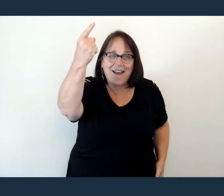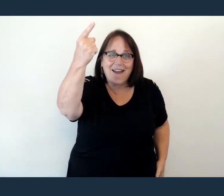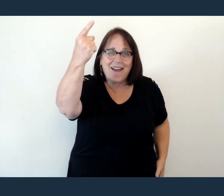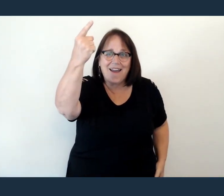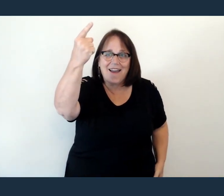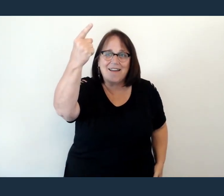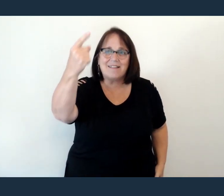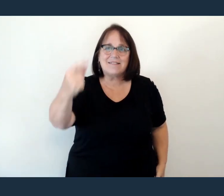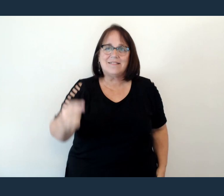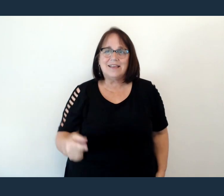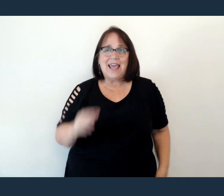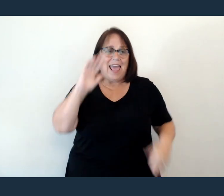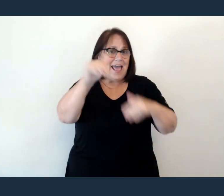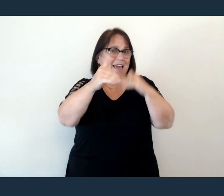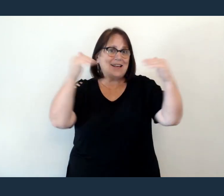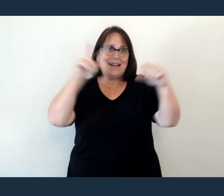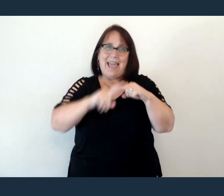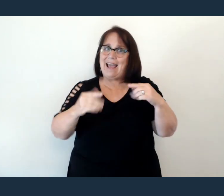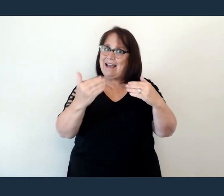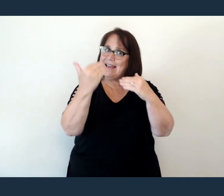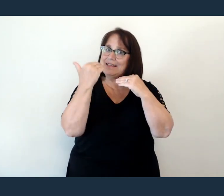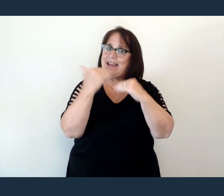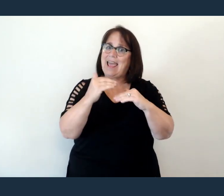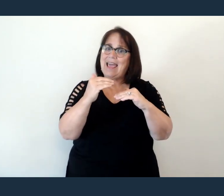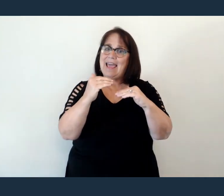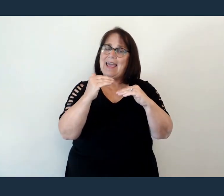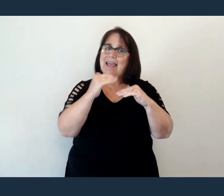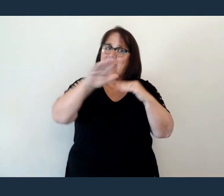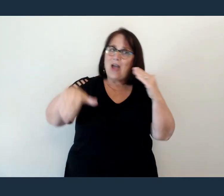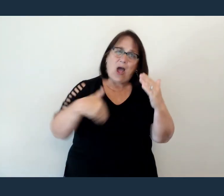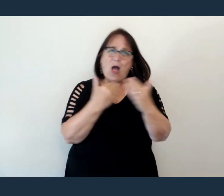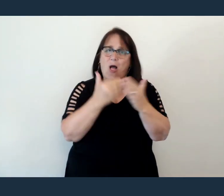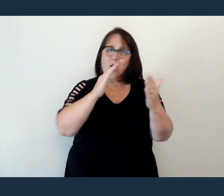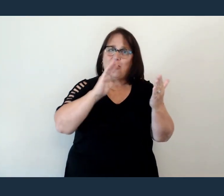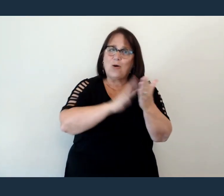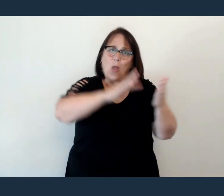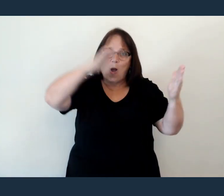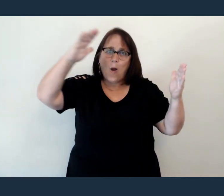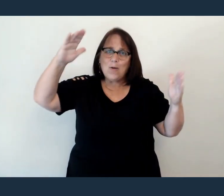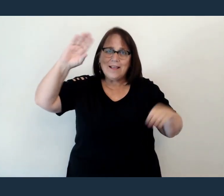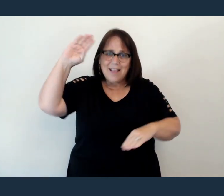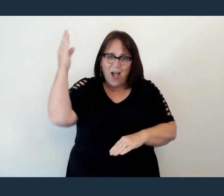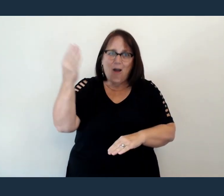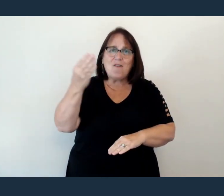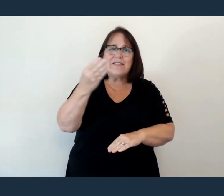And Heaven can't contain The glory of the Son